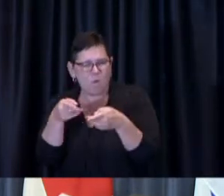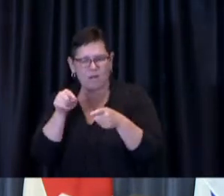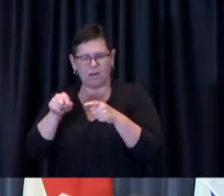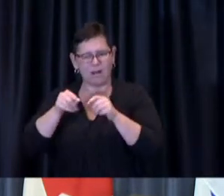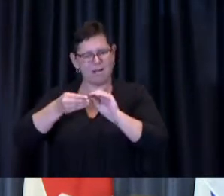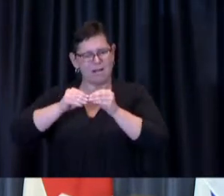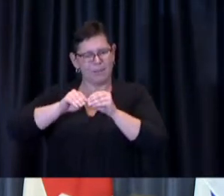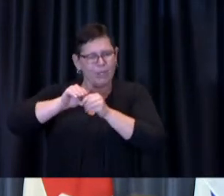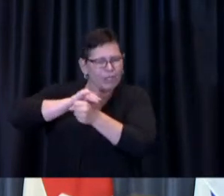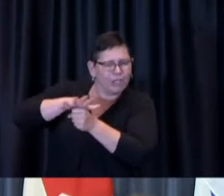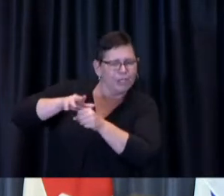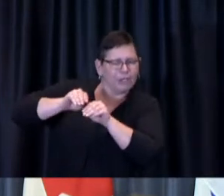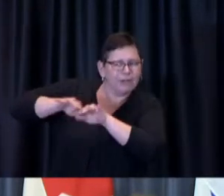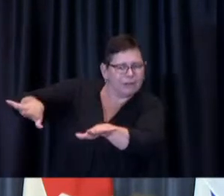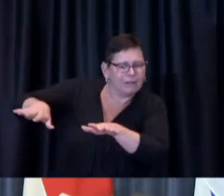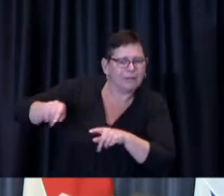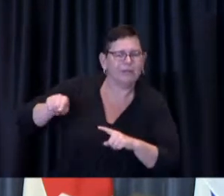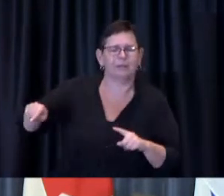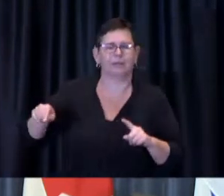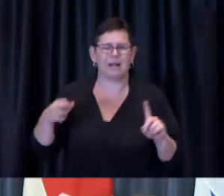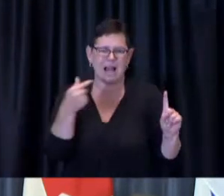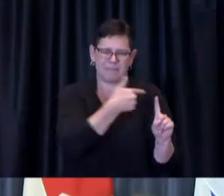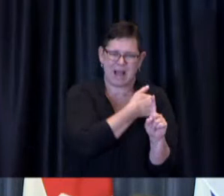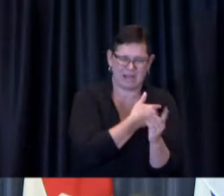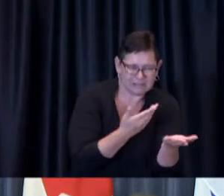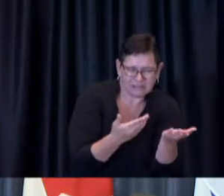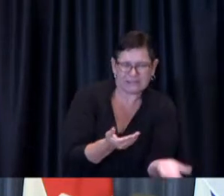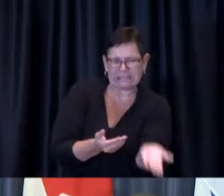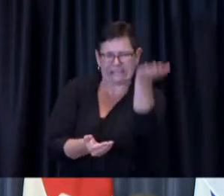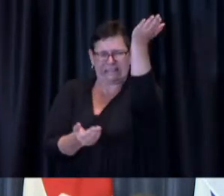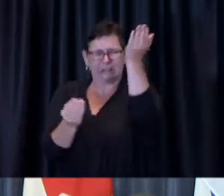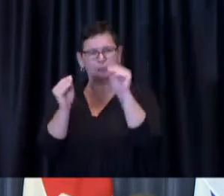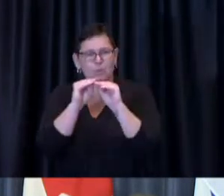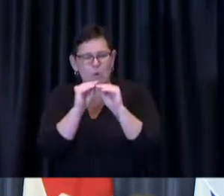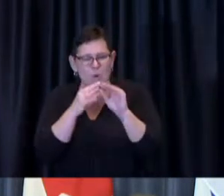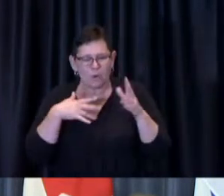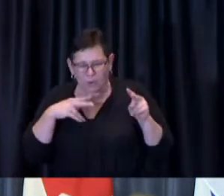is analyzed on a daily basis across the city so allows the city to be increasingly nimble